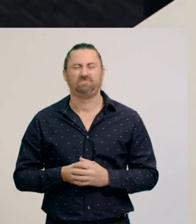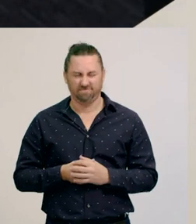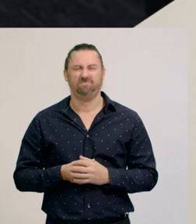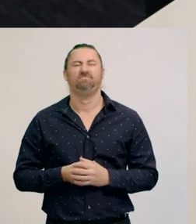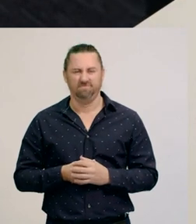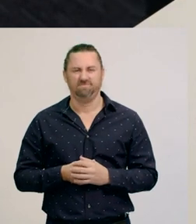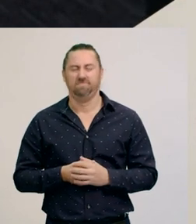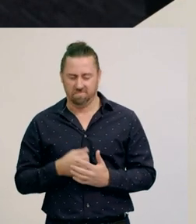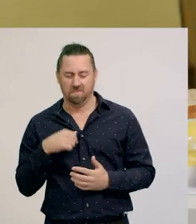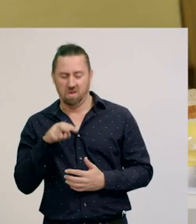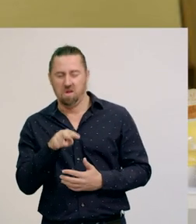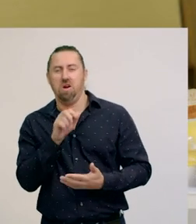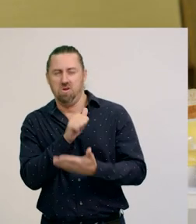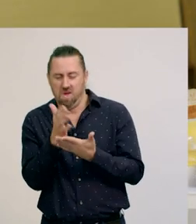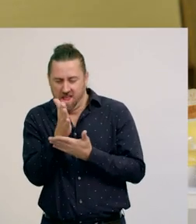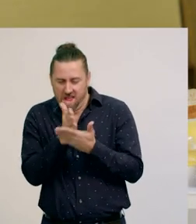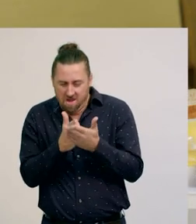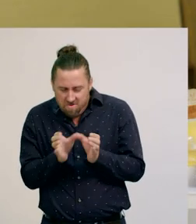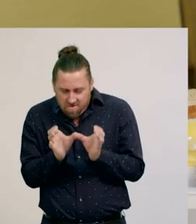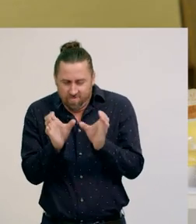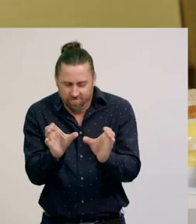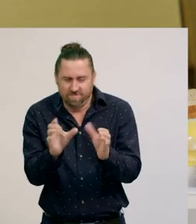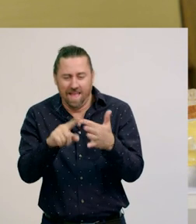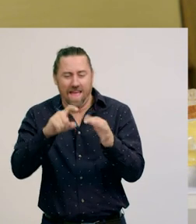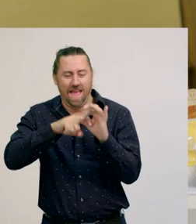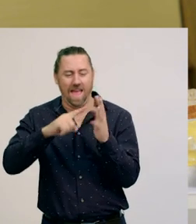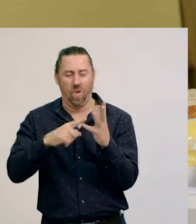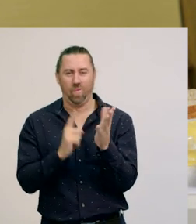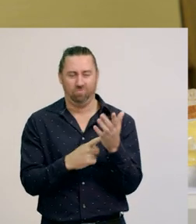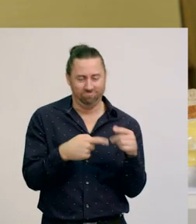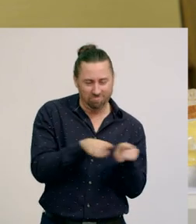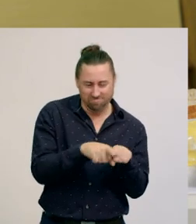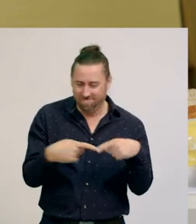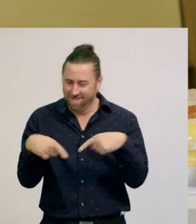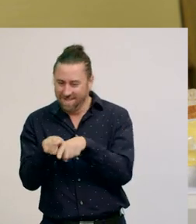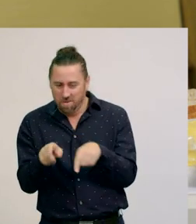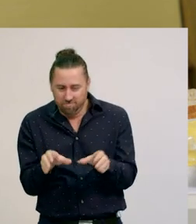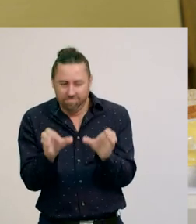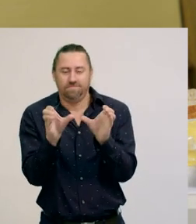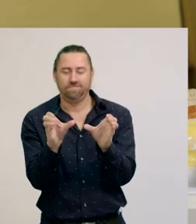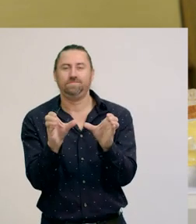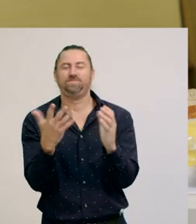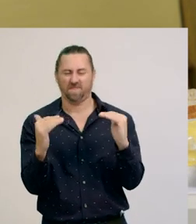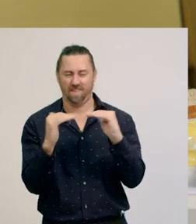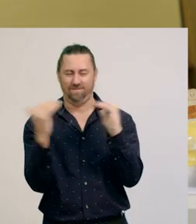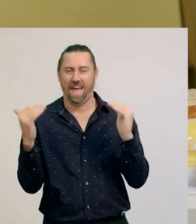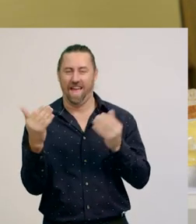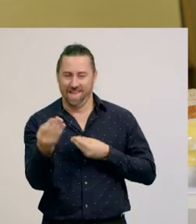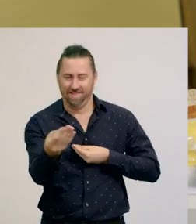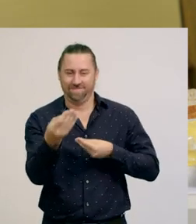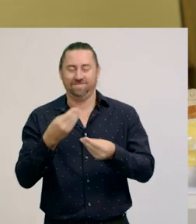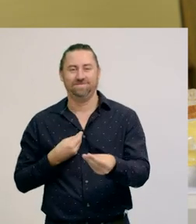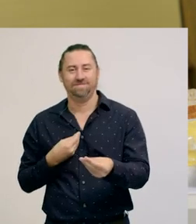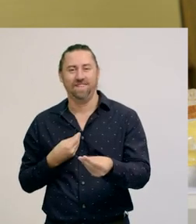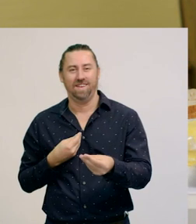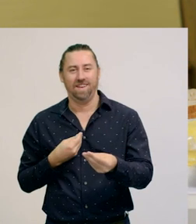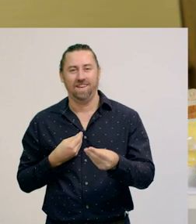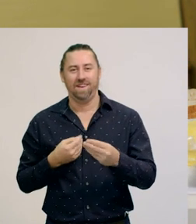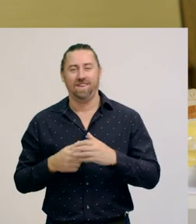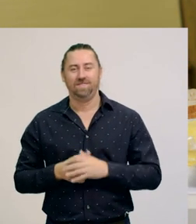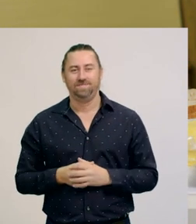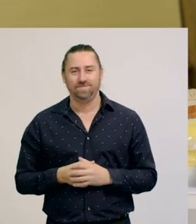There. They are equal parts. Each half is the same. It is a fair share.